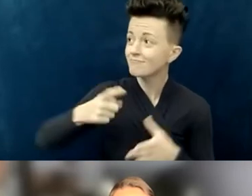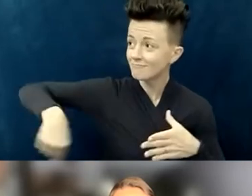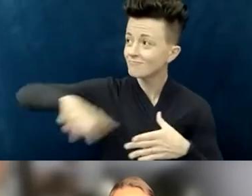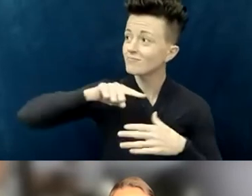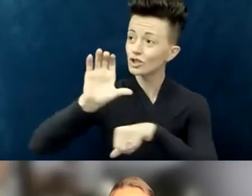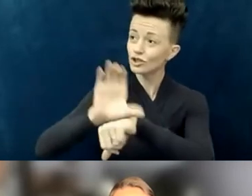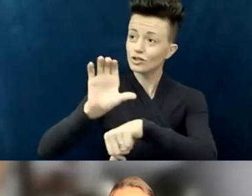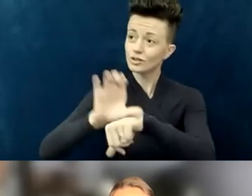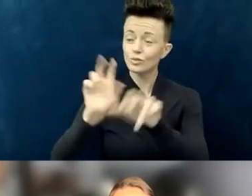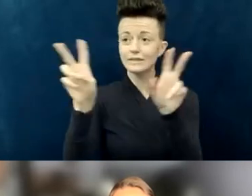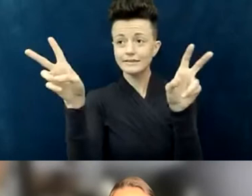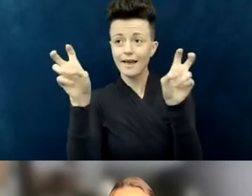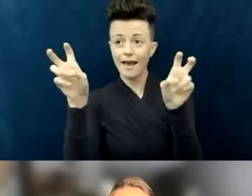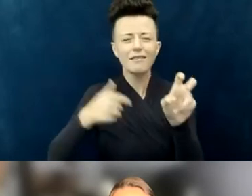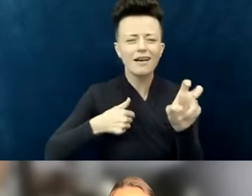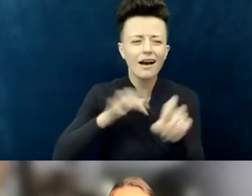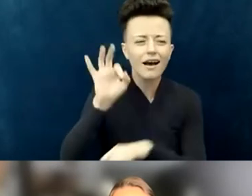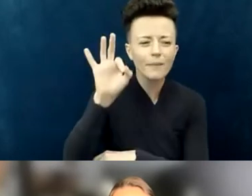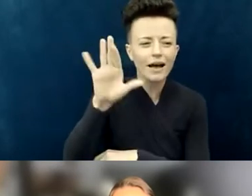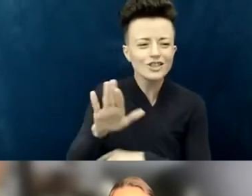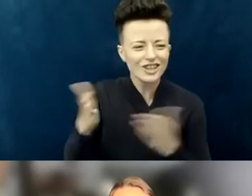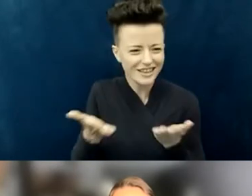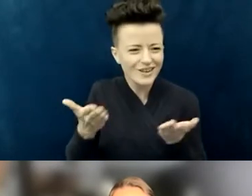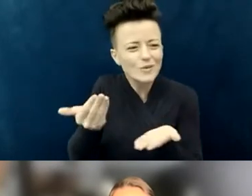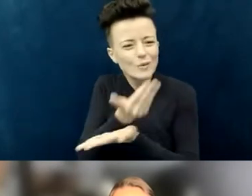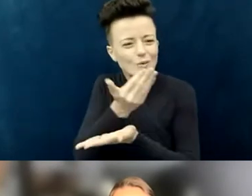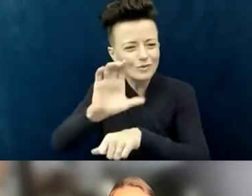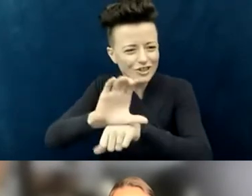I'm the pastor for a new church here in Grand Rapids